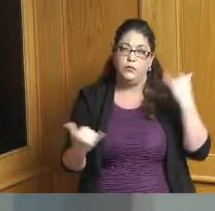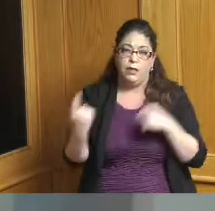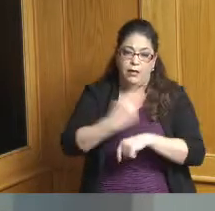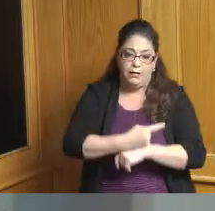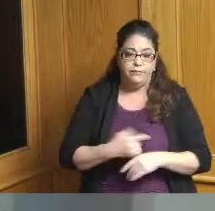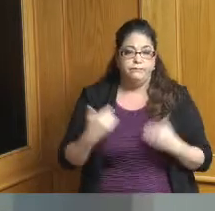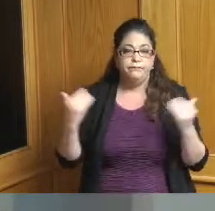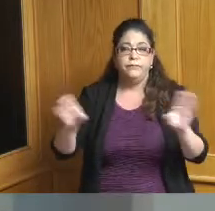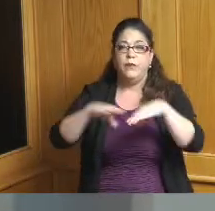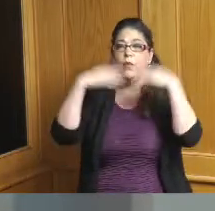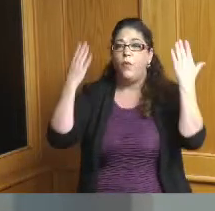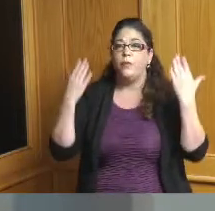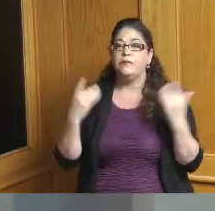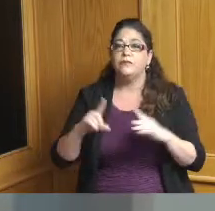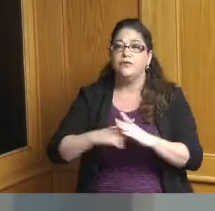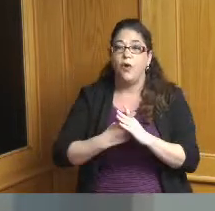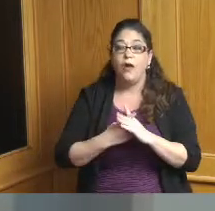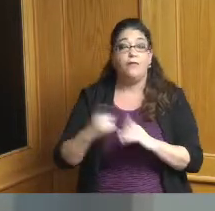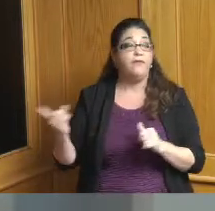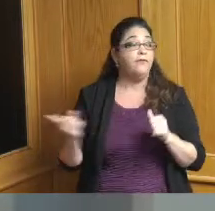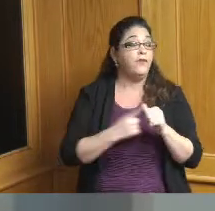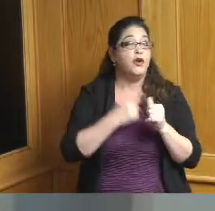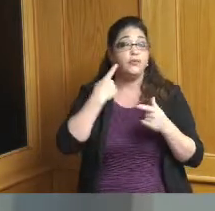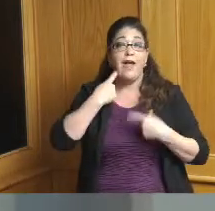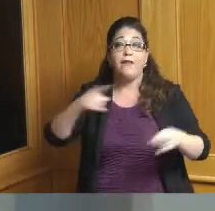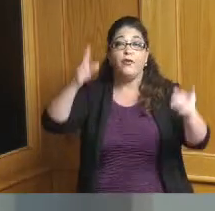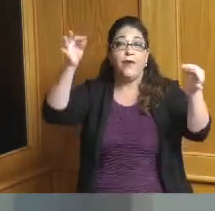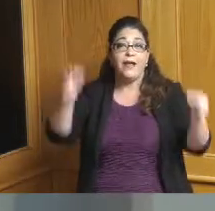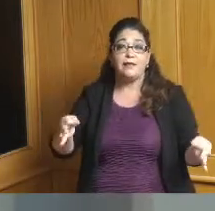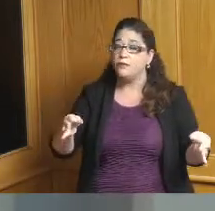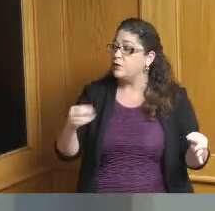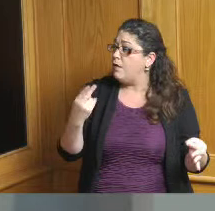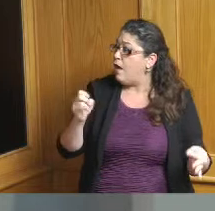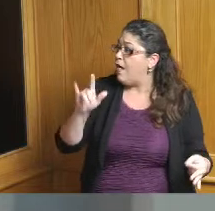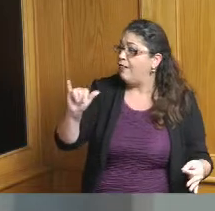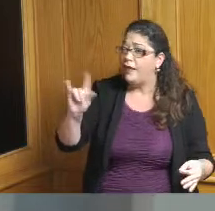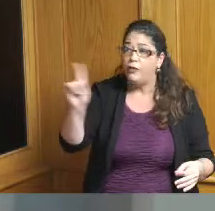first we have a resolution I don't know if Holly's here because we're going to see if Holly wants to